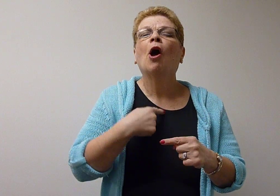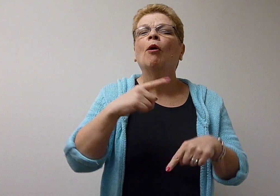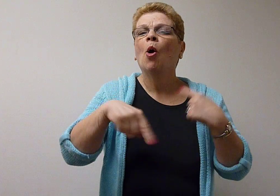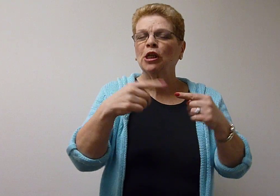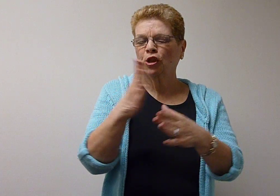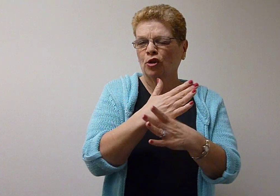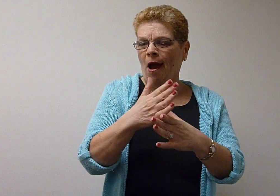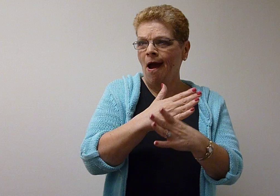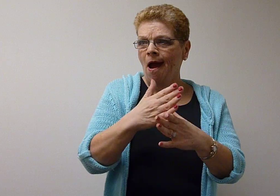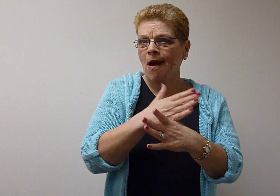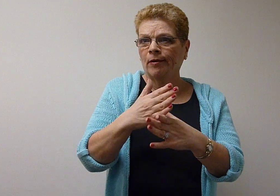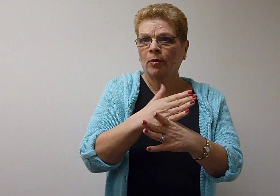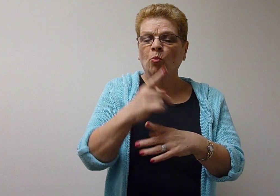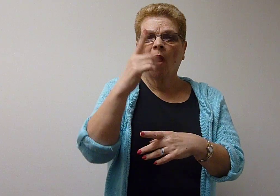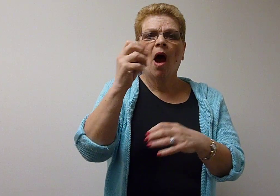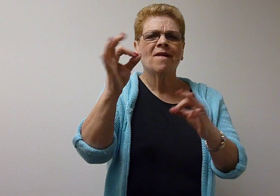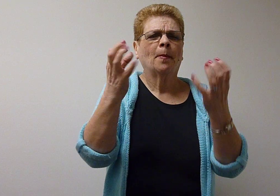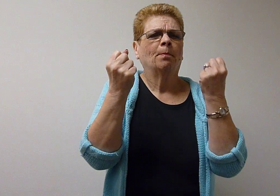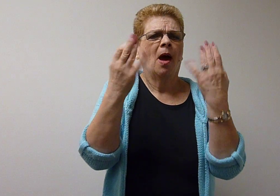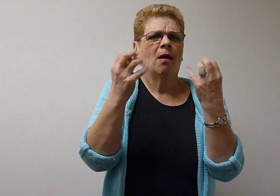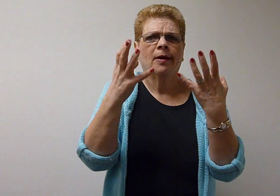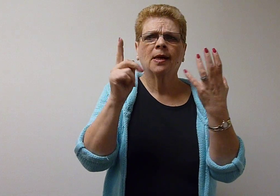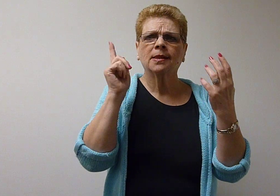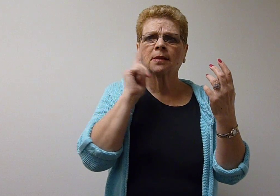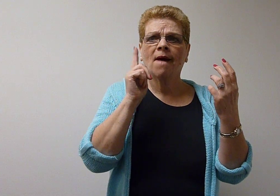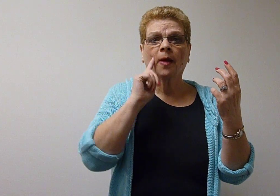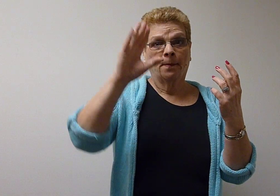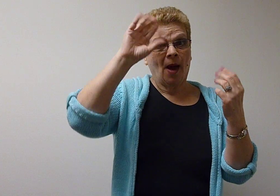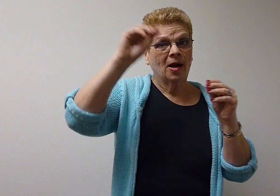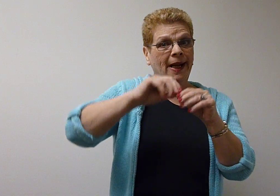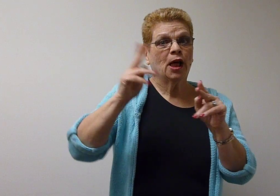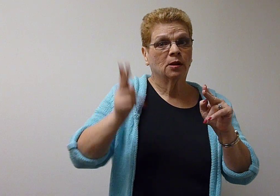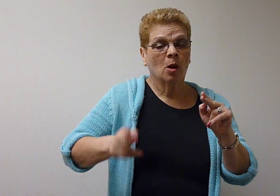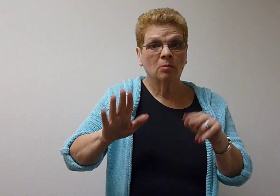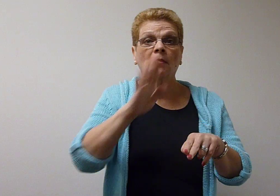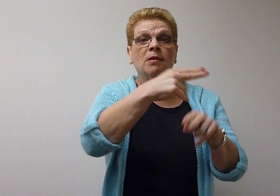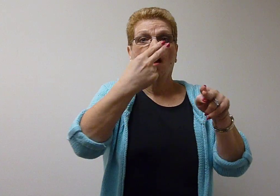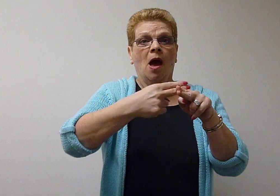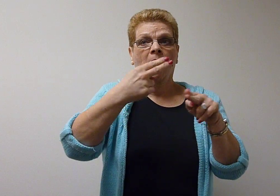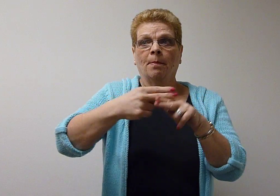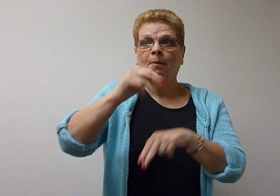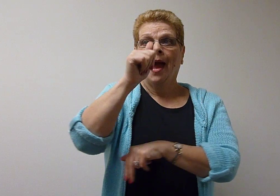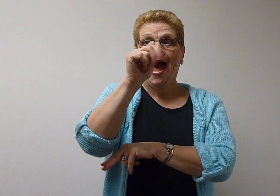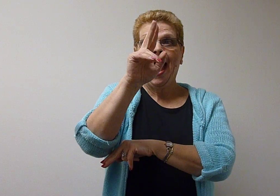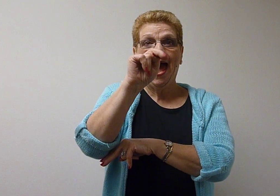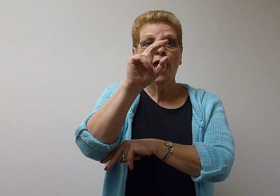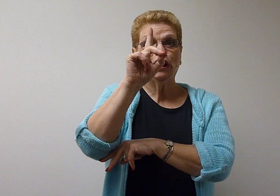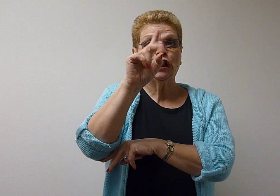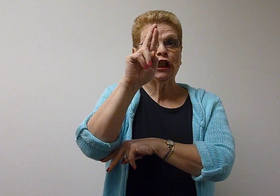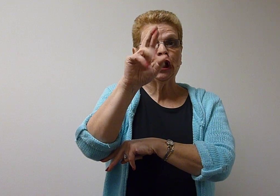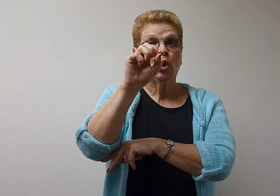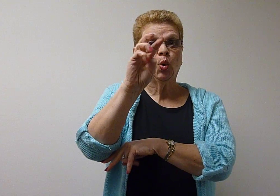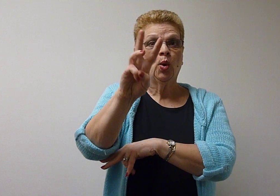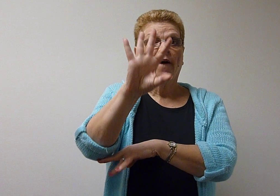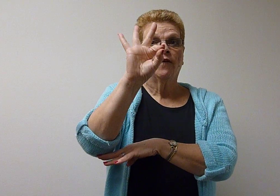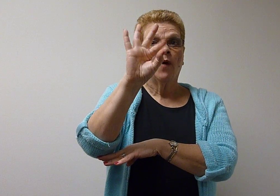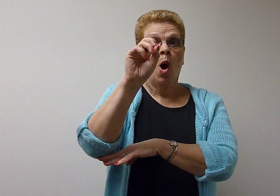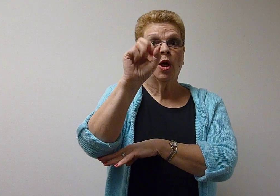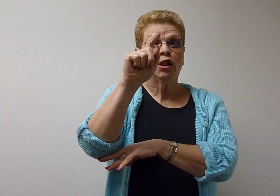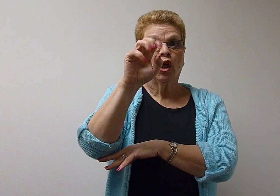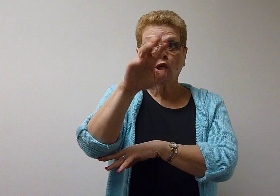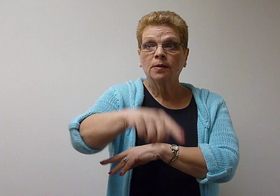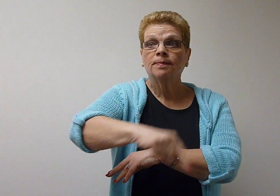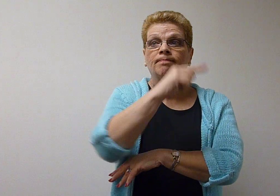Today, I am going to share one of many Deaf men in history: Andrew Foster.